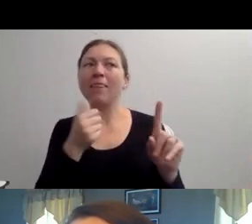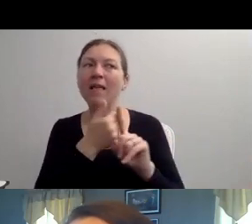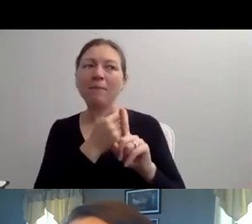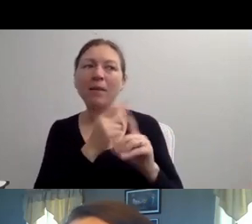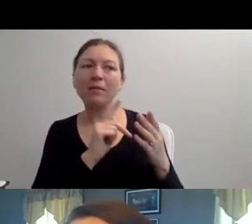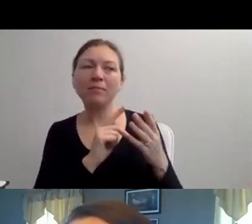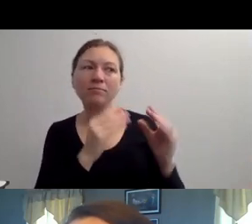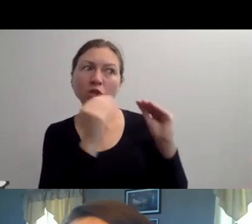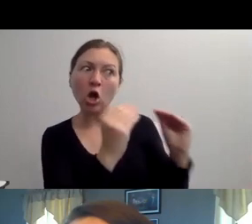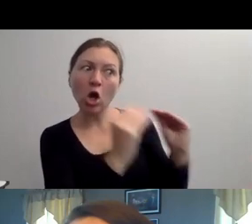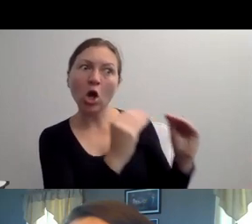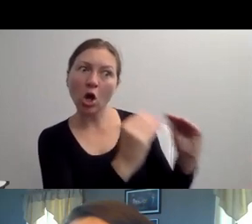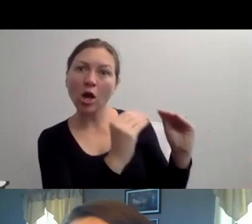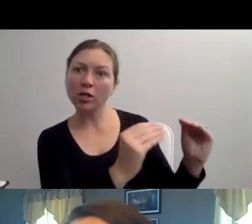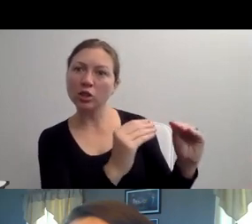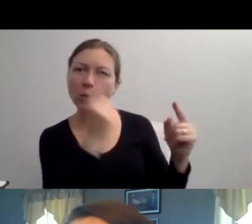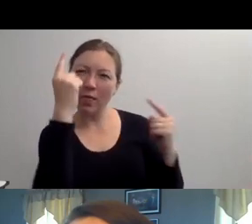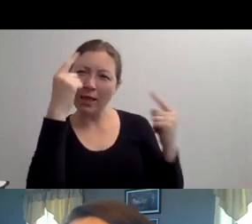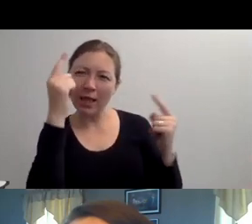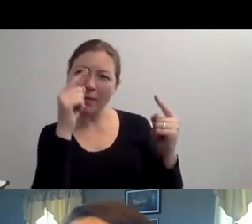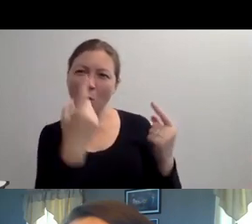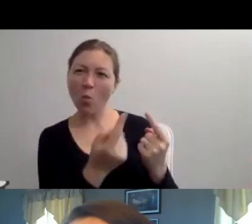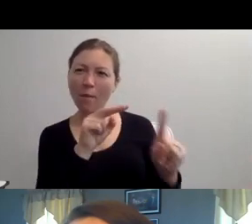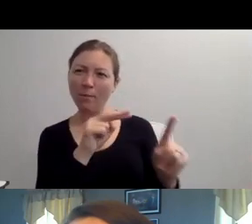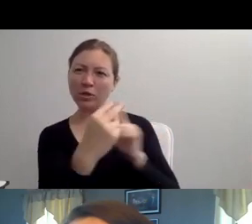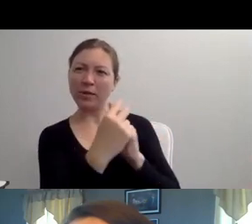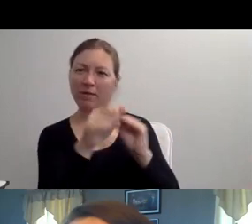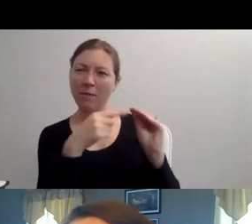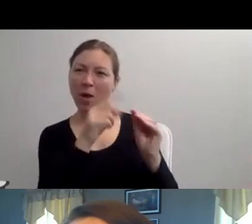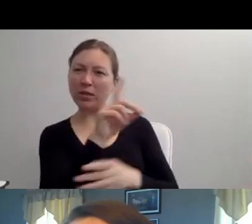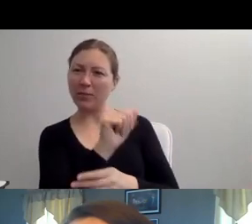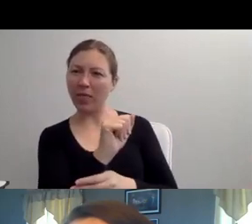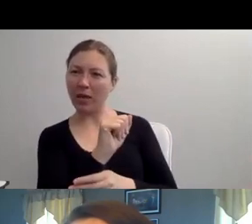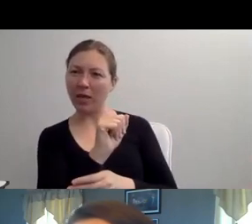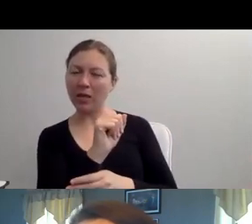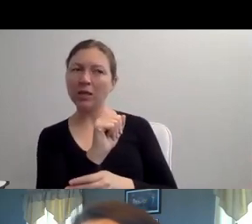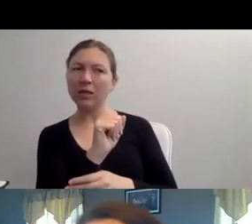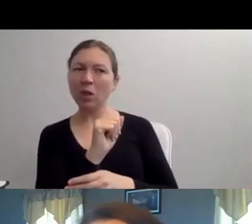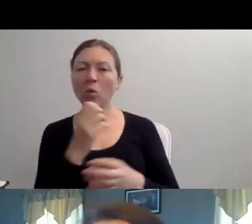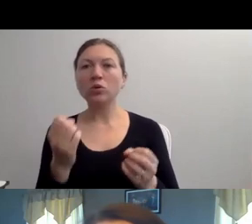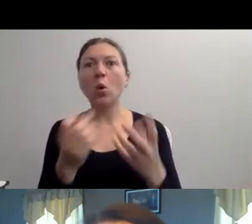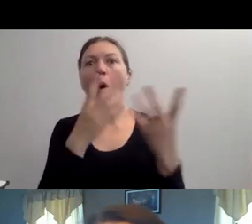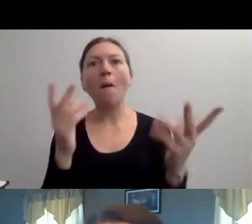BUT JUST SOME THINGS START BEING BAD DOESN'T HELP EITHER PERSON.